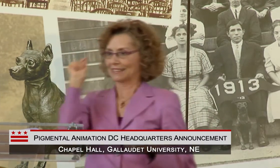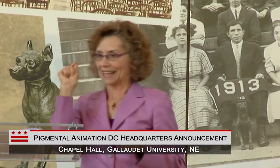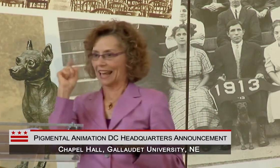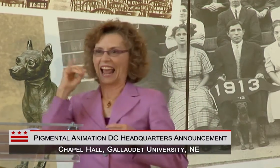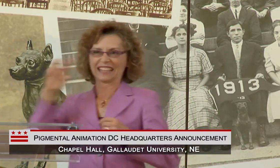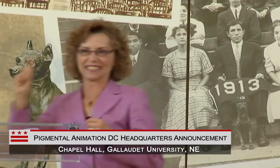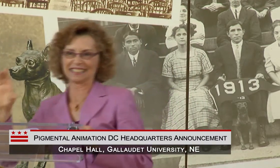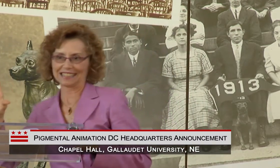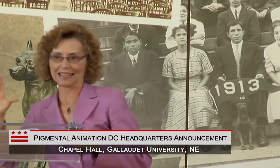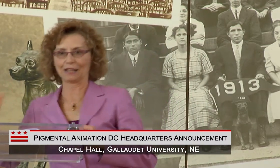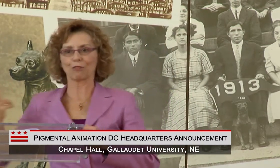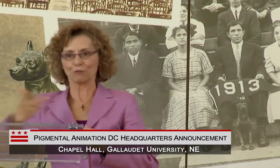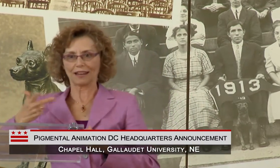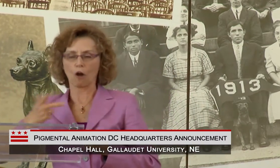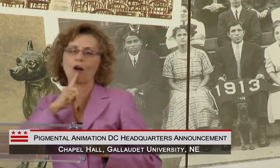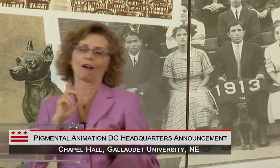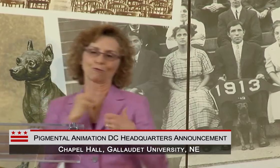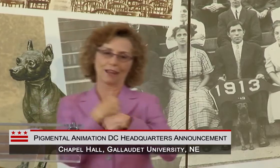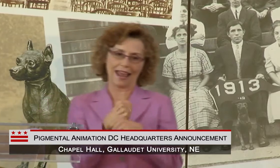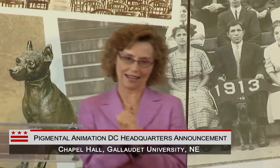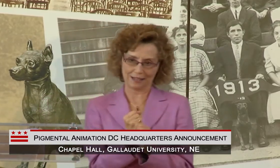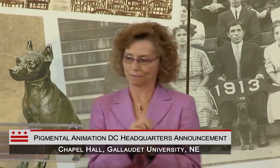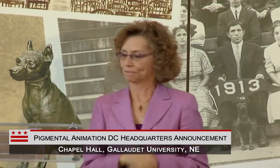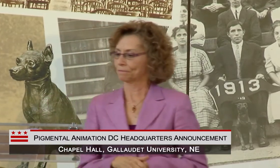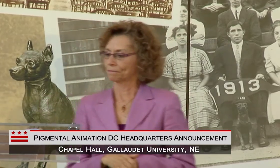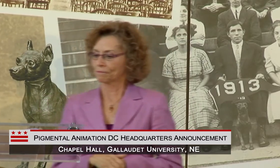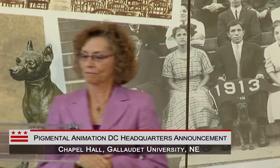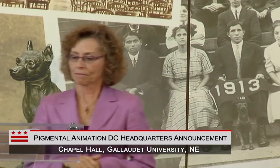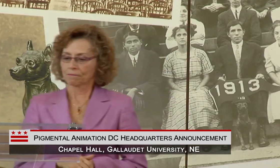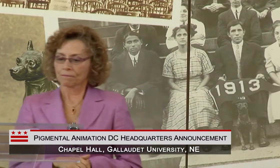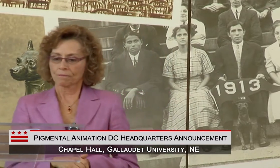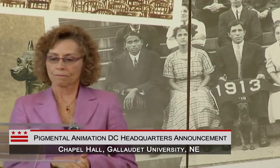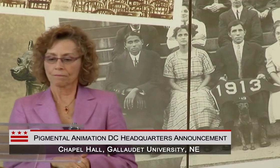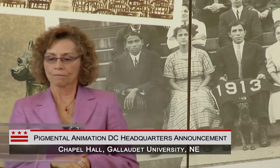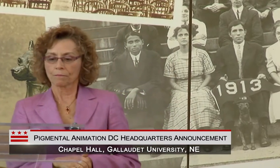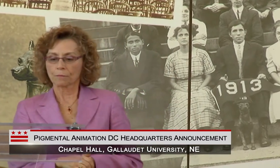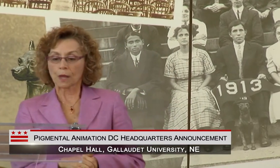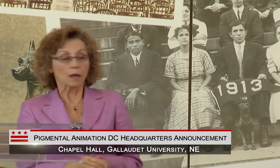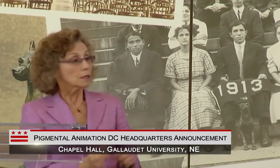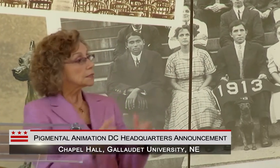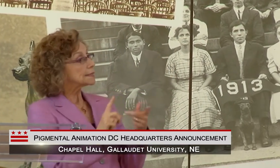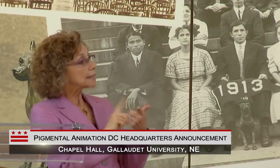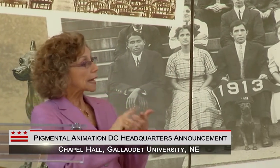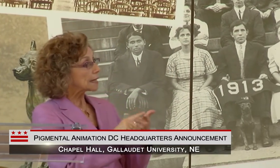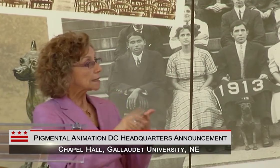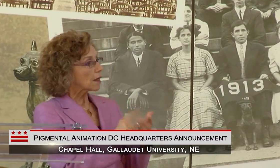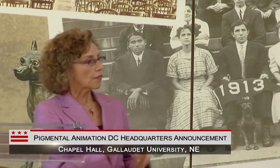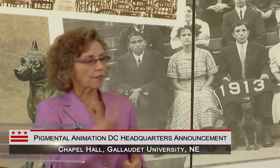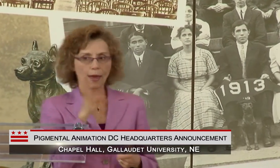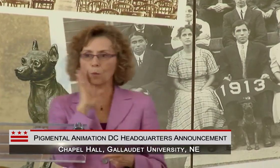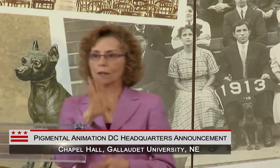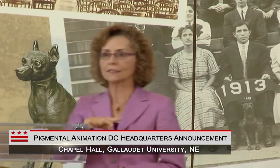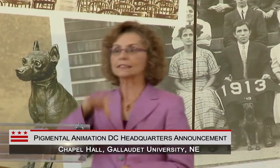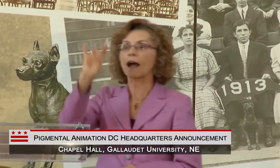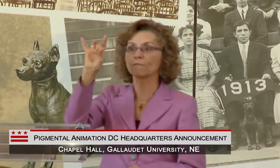CREATING BETWEEN GALLAUDET, PIGMENTAL AND D.C.